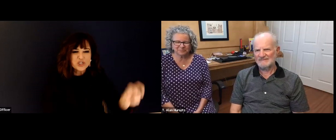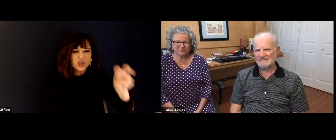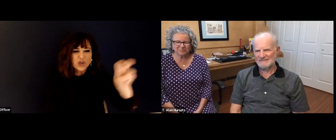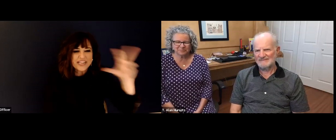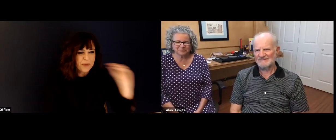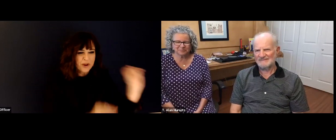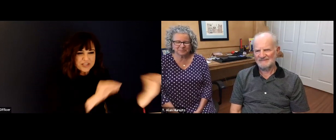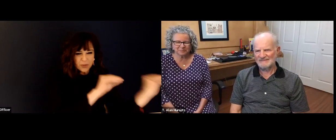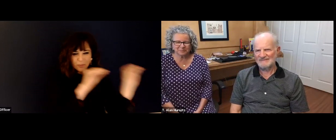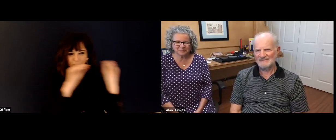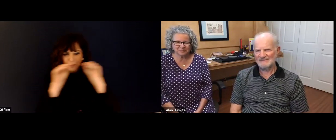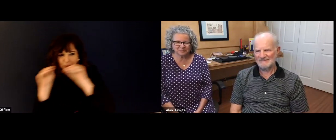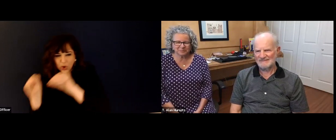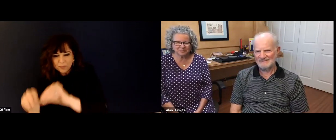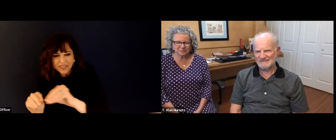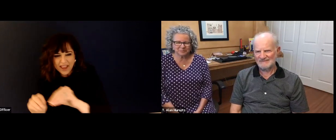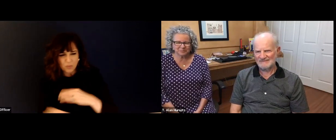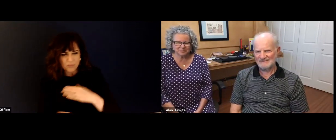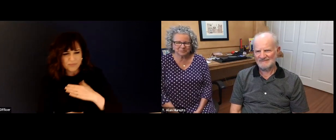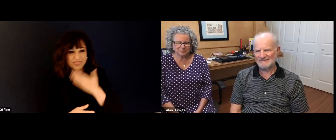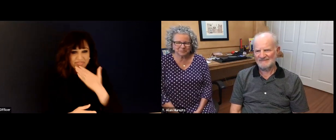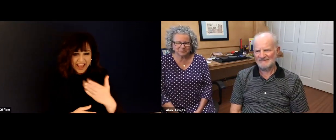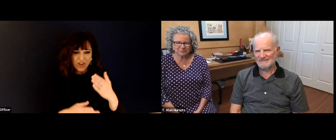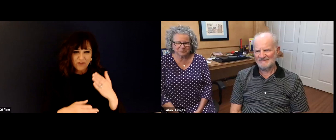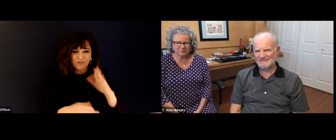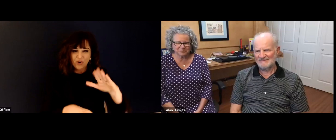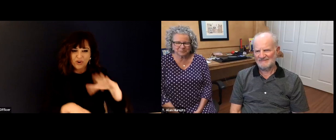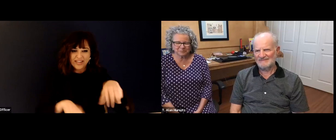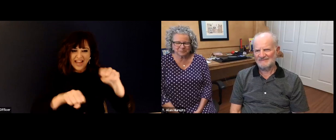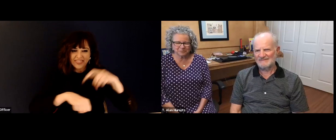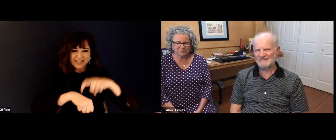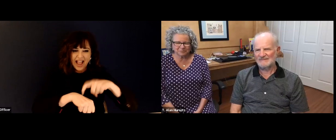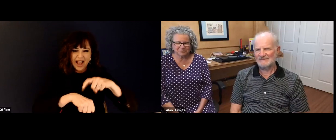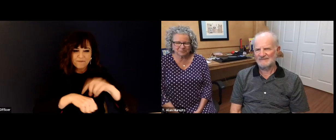childhood experiences and memories. And also take